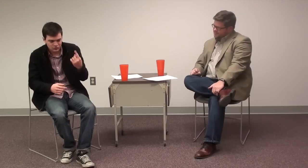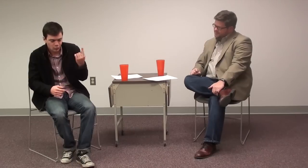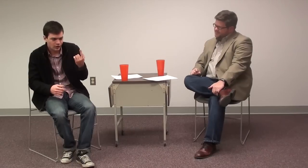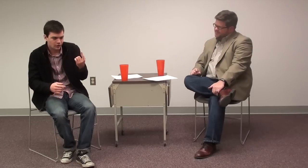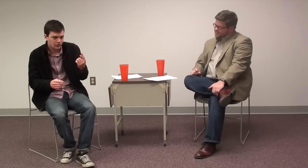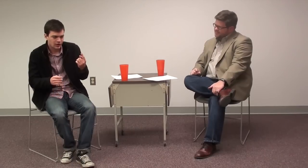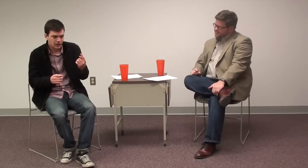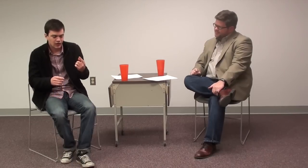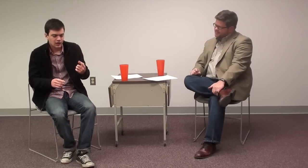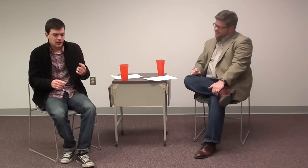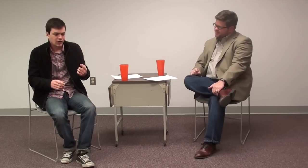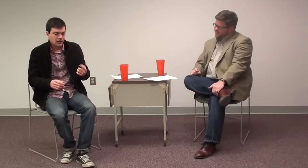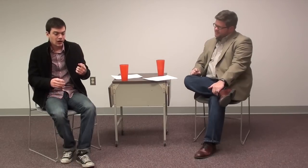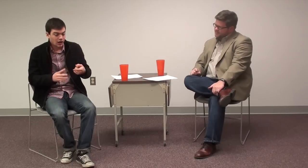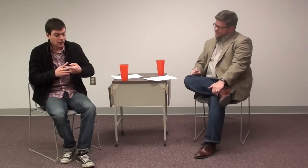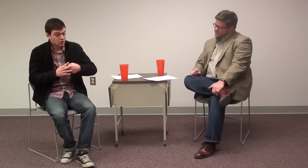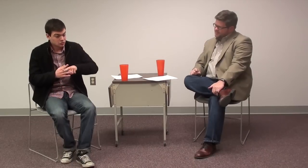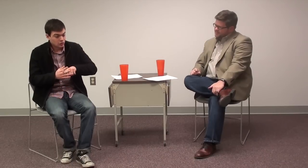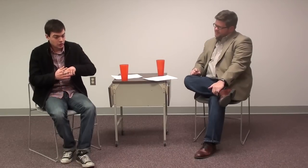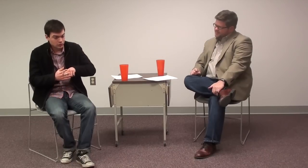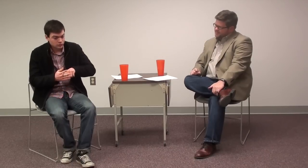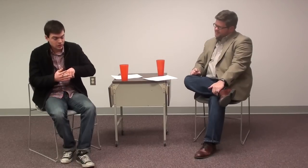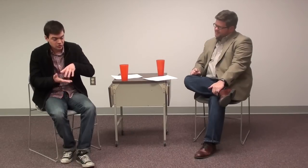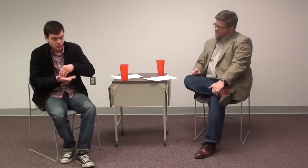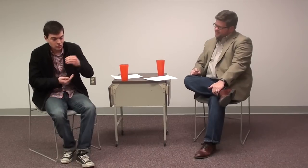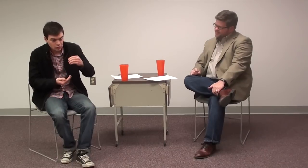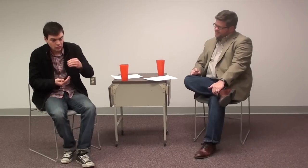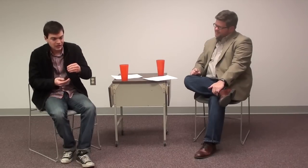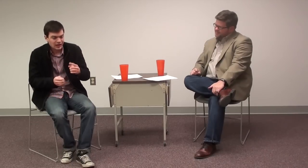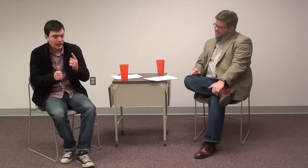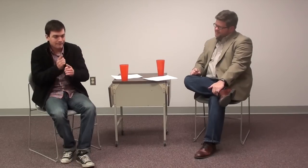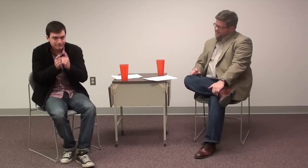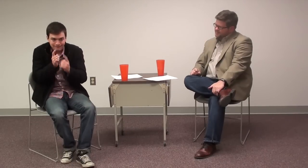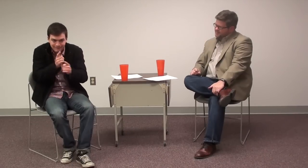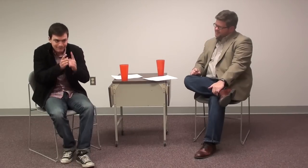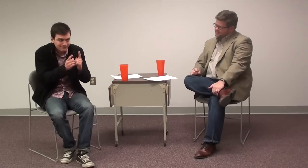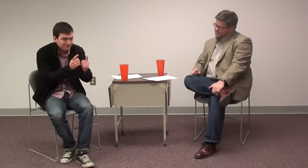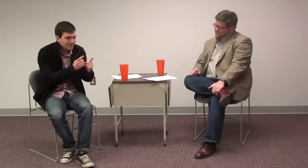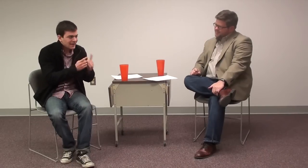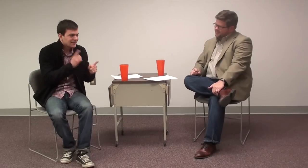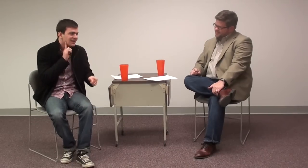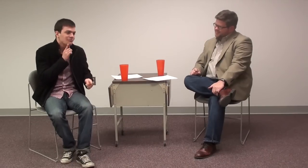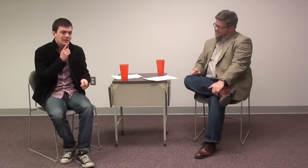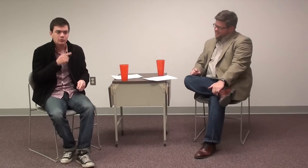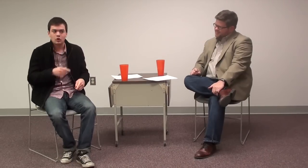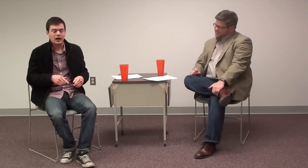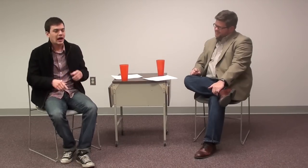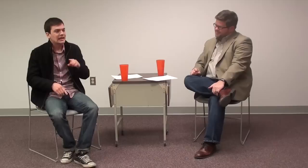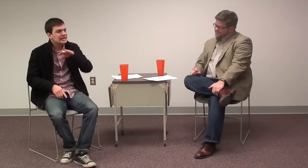That was where I started learning sign language and meeting Deaf people.